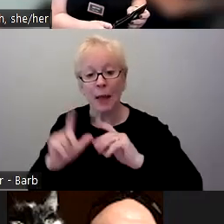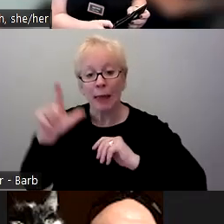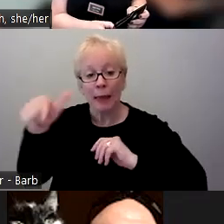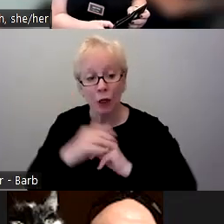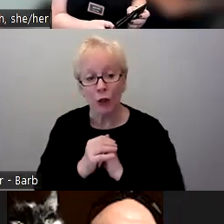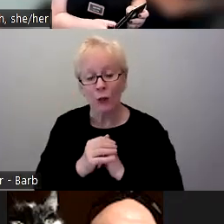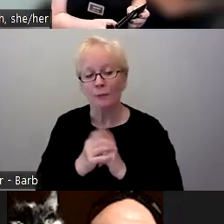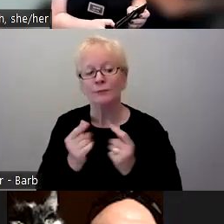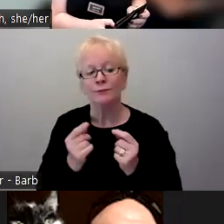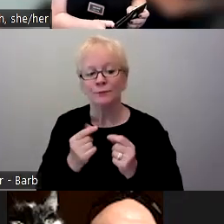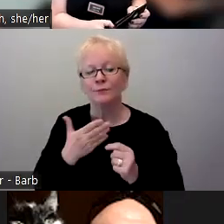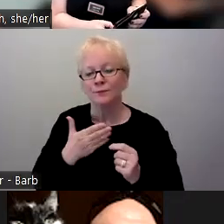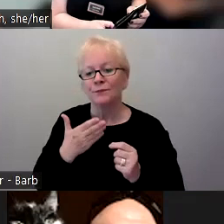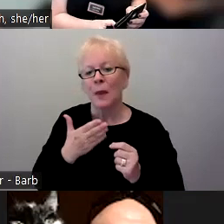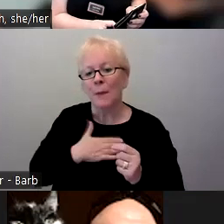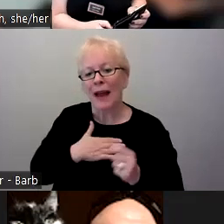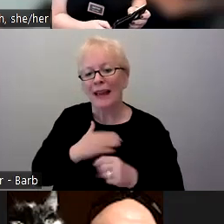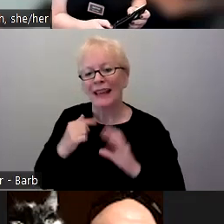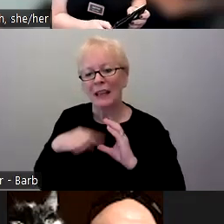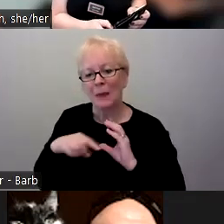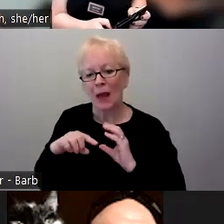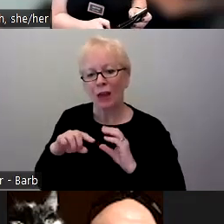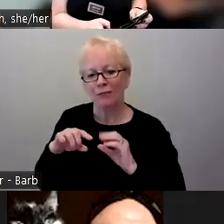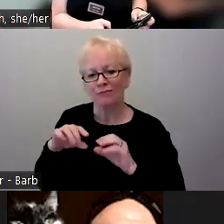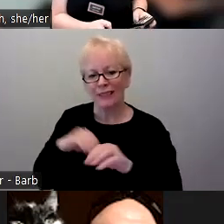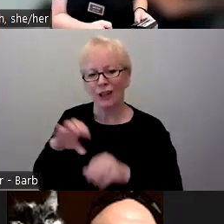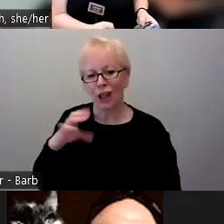to drop my email in the chat as well, you can always feel free to email me.